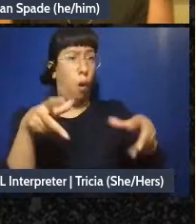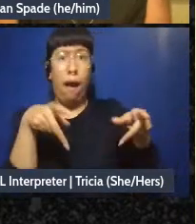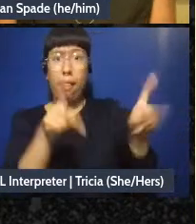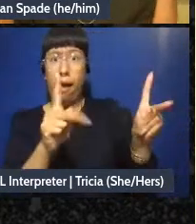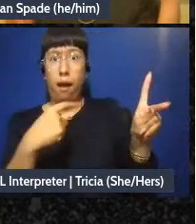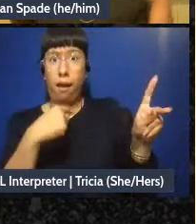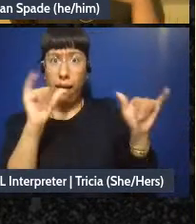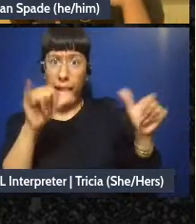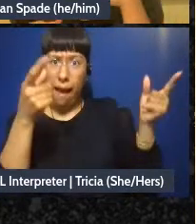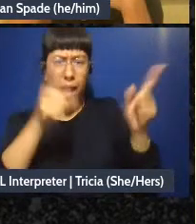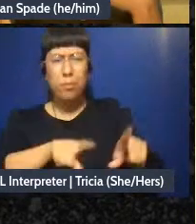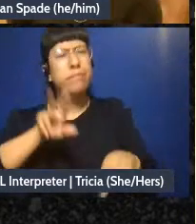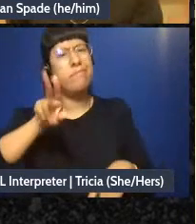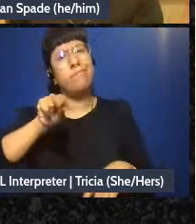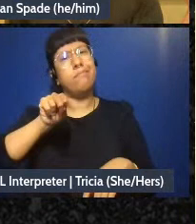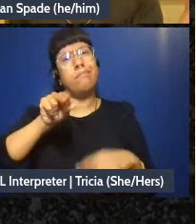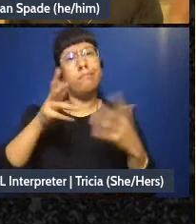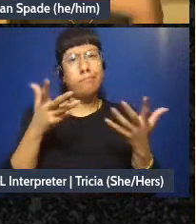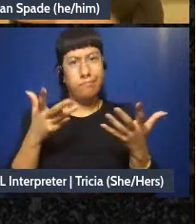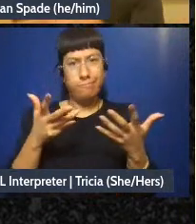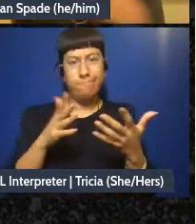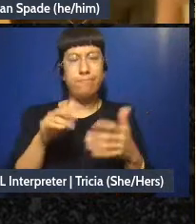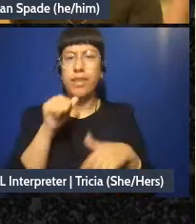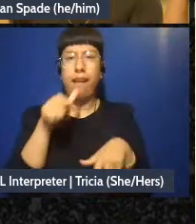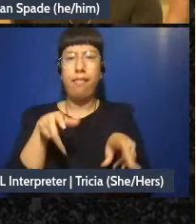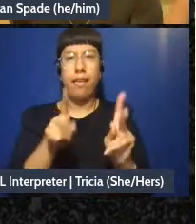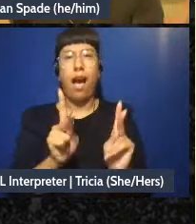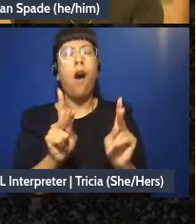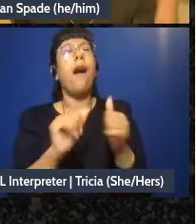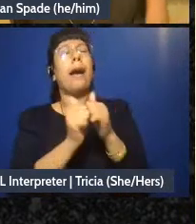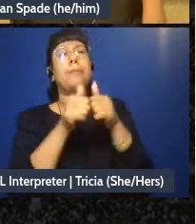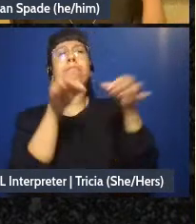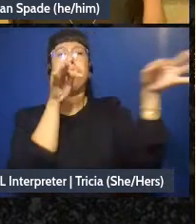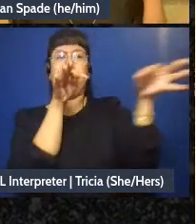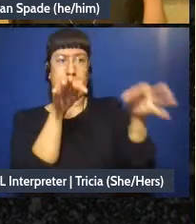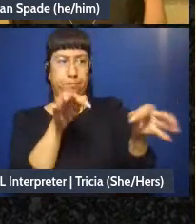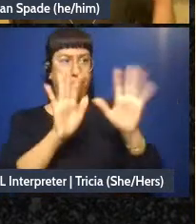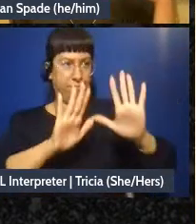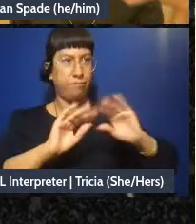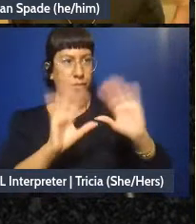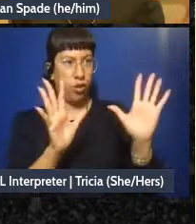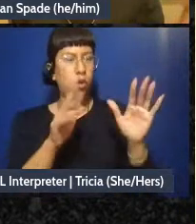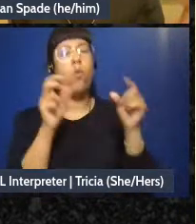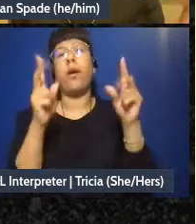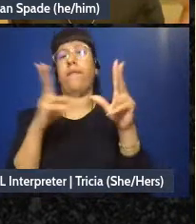when someone can't do that and-and how they get back in if they're ready. Not about excluding